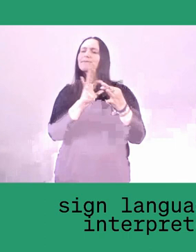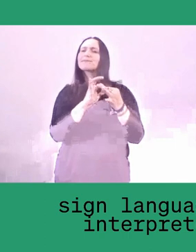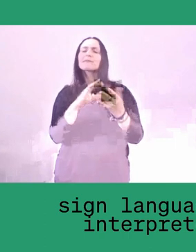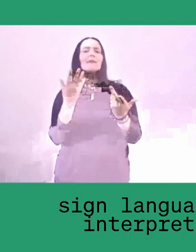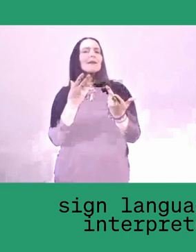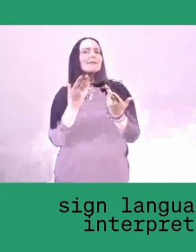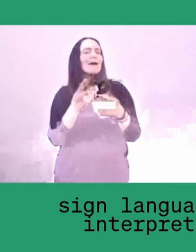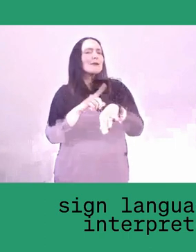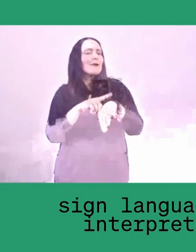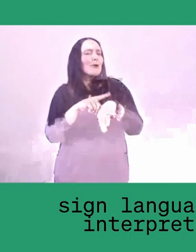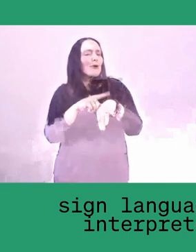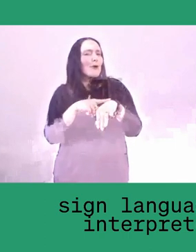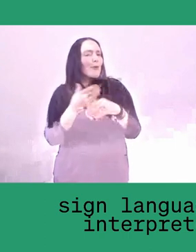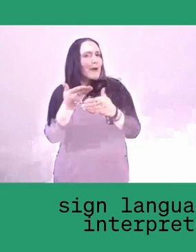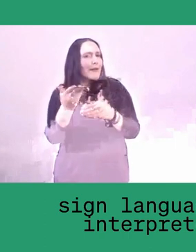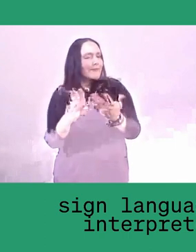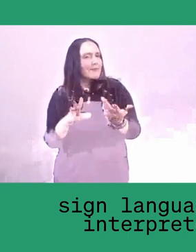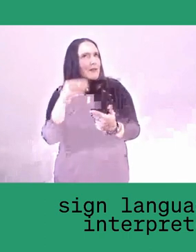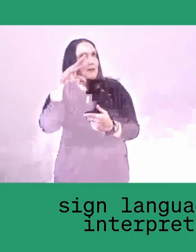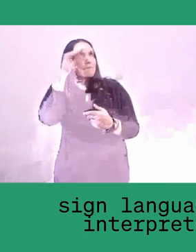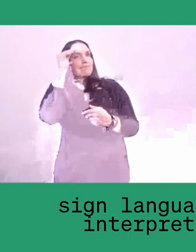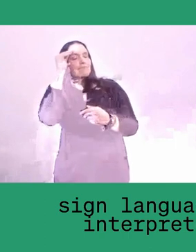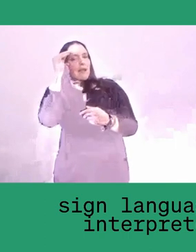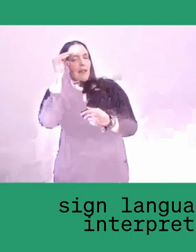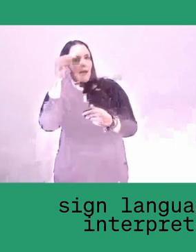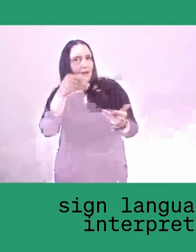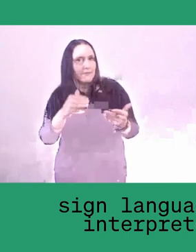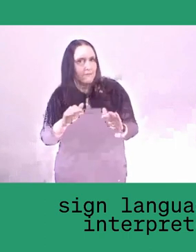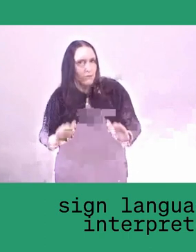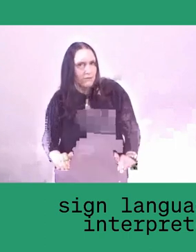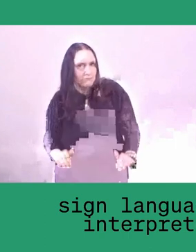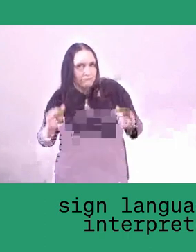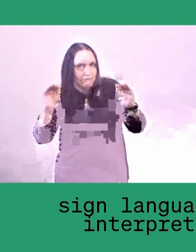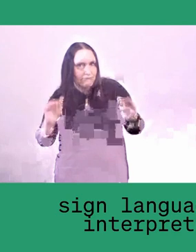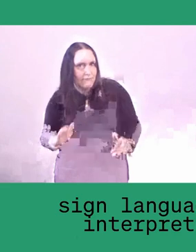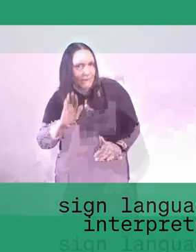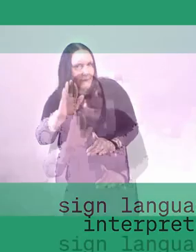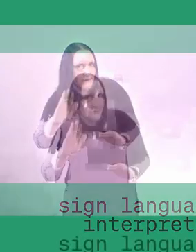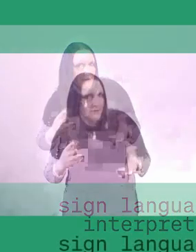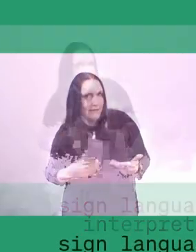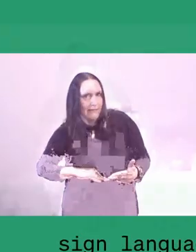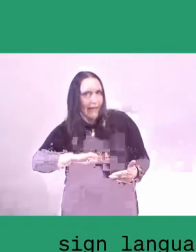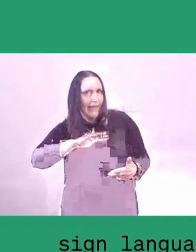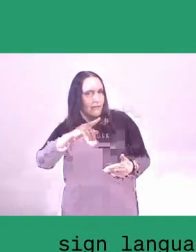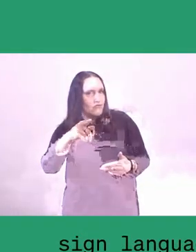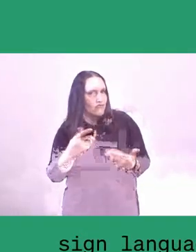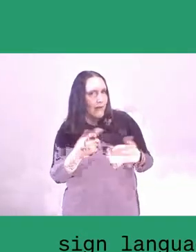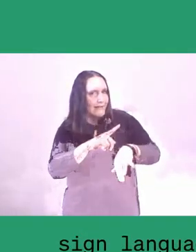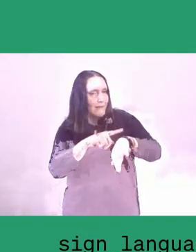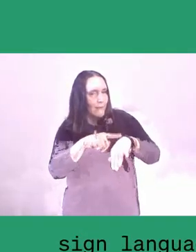from being very young, when you were a child?